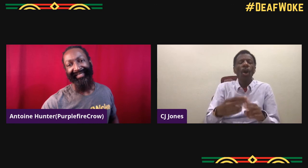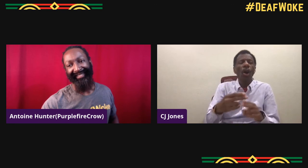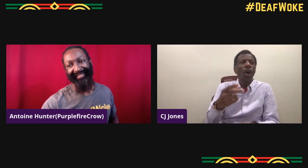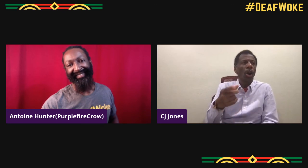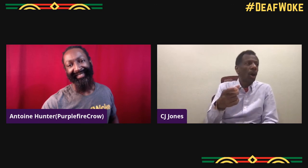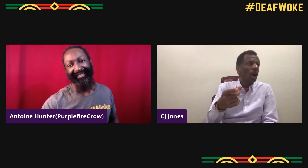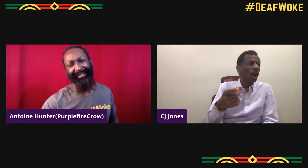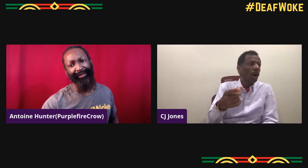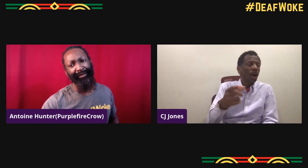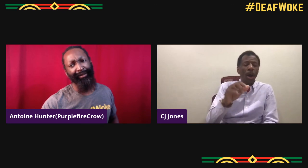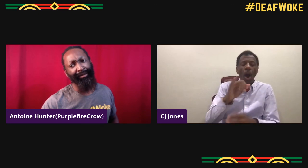Now I'm working in Florida,